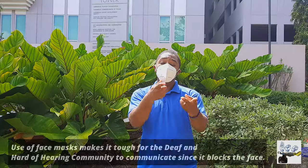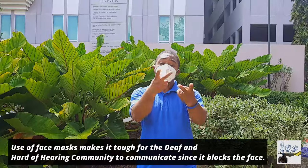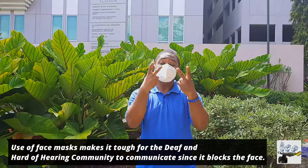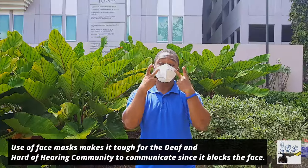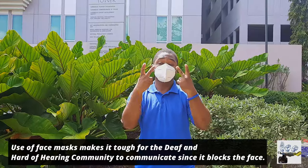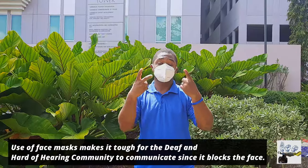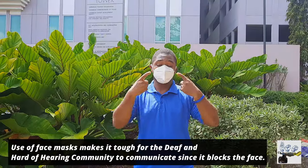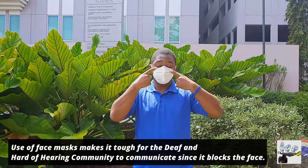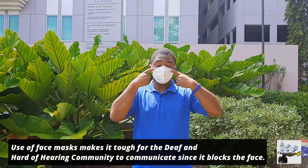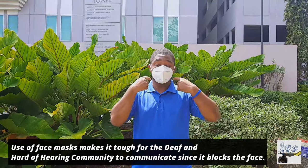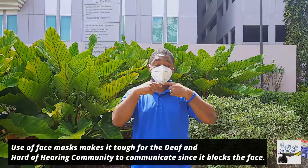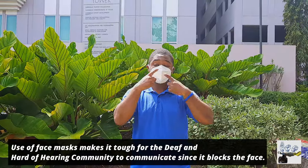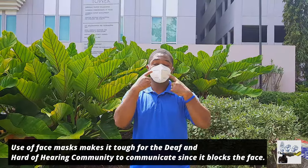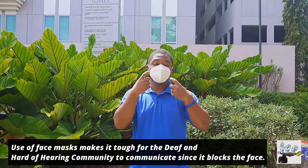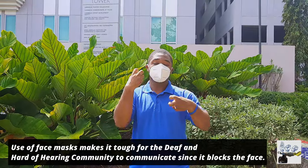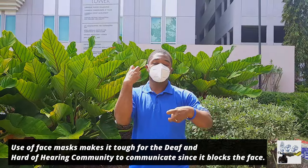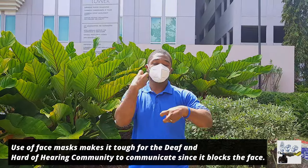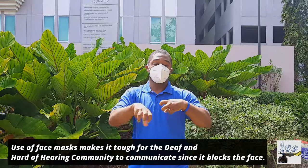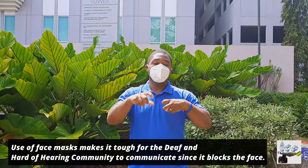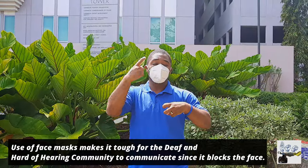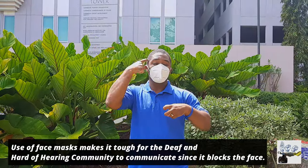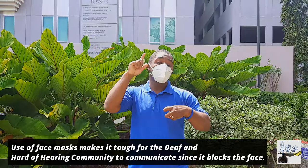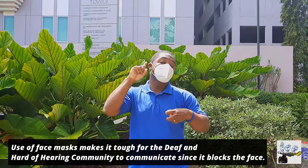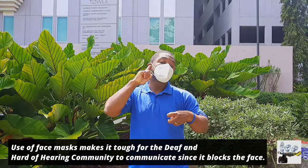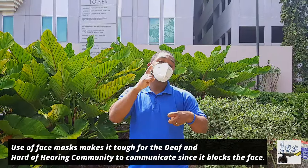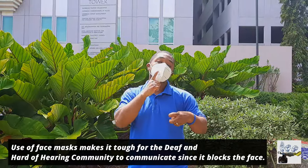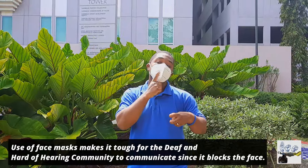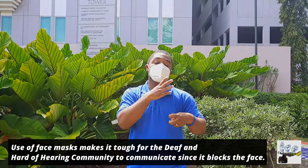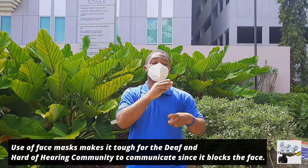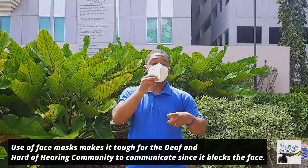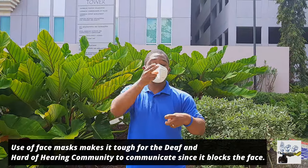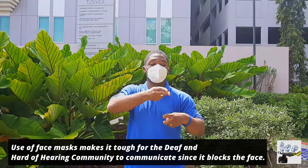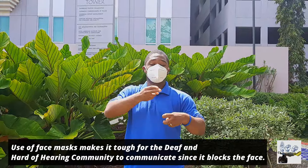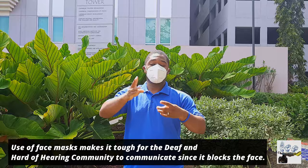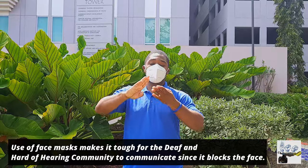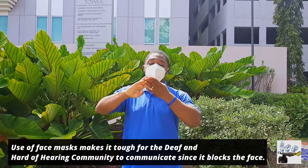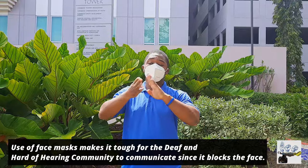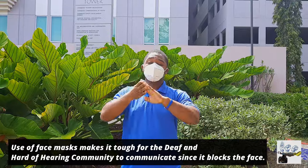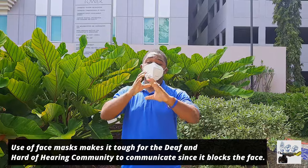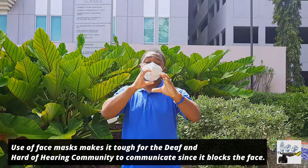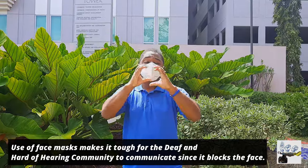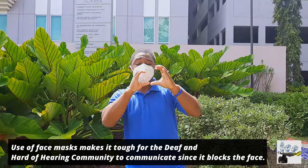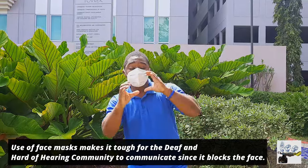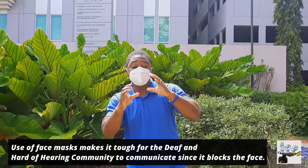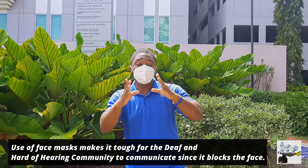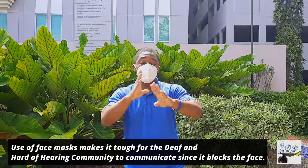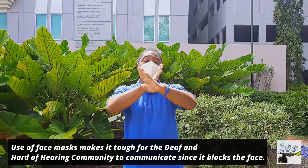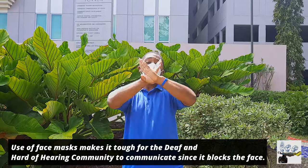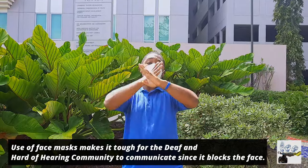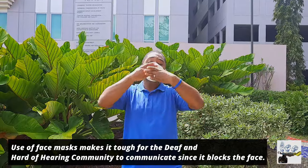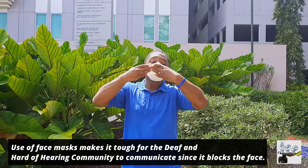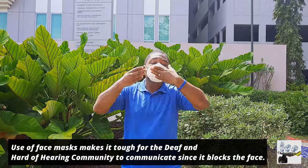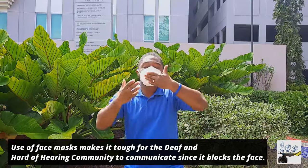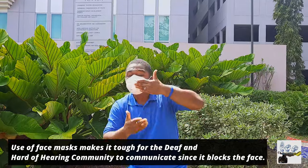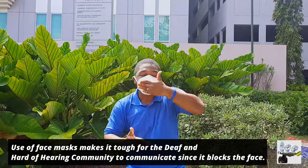Use of face masks makes it tough for the Deaf and Hard of Hearing Community to communicate since it blocks the face.